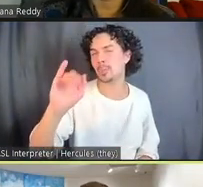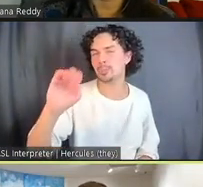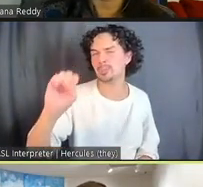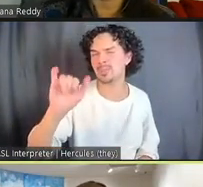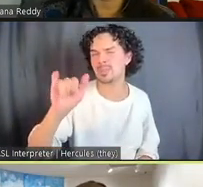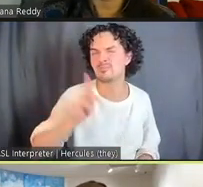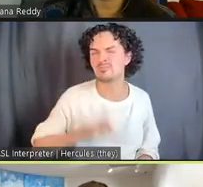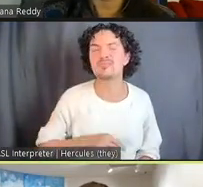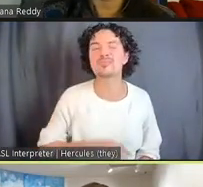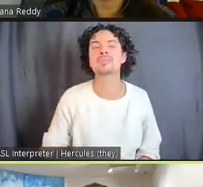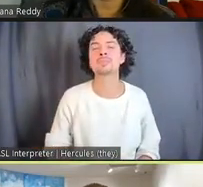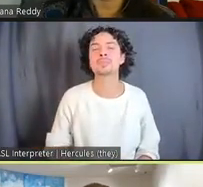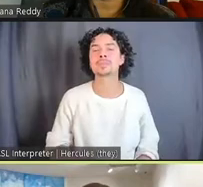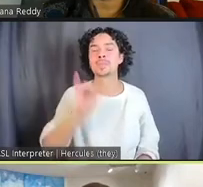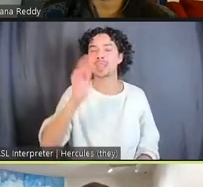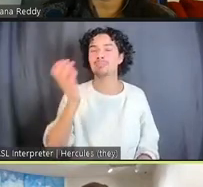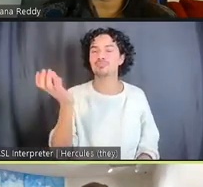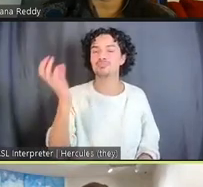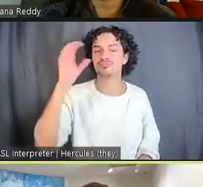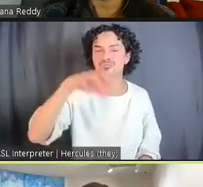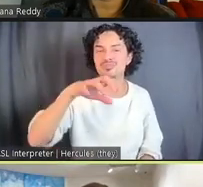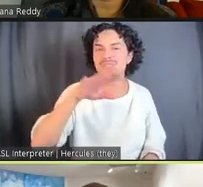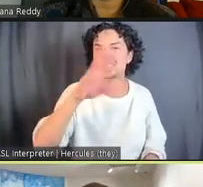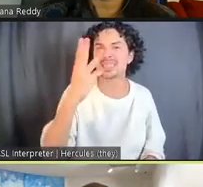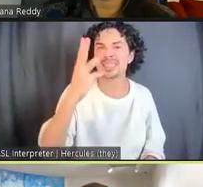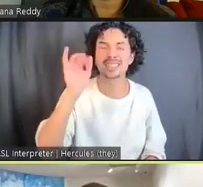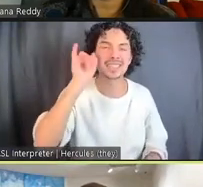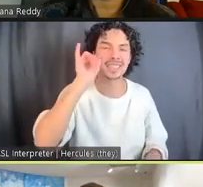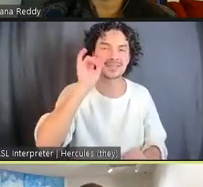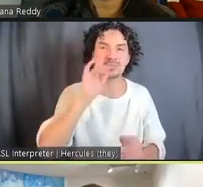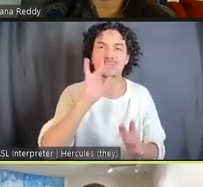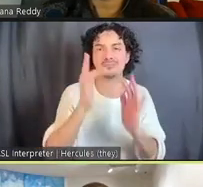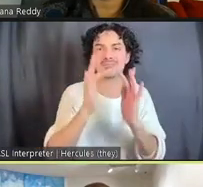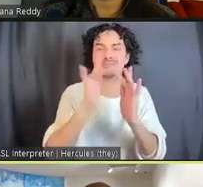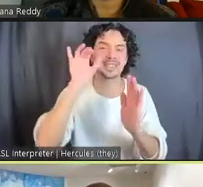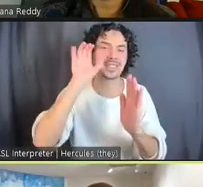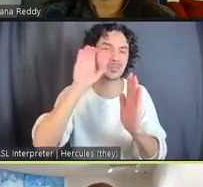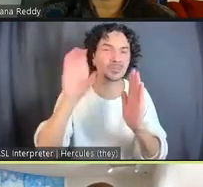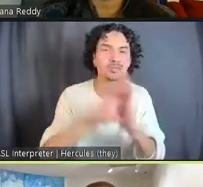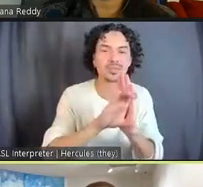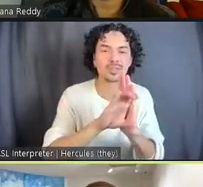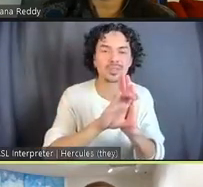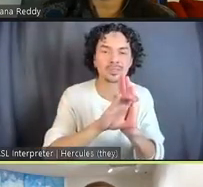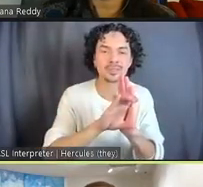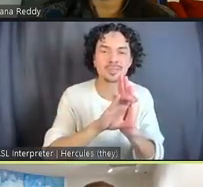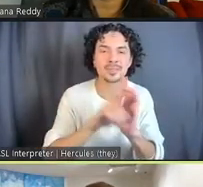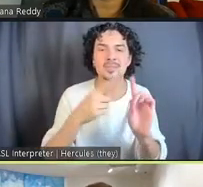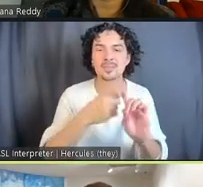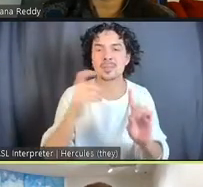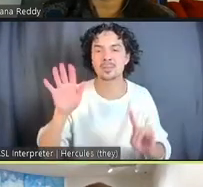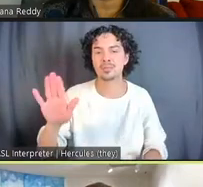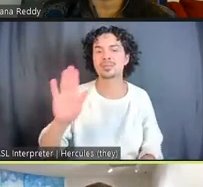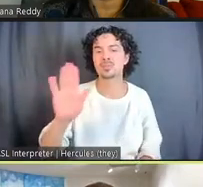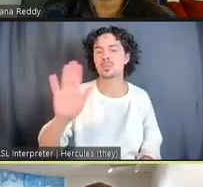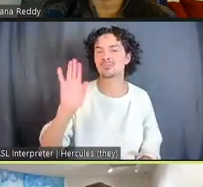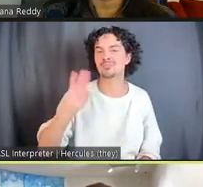it's six of the digital images, collages from her Cook County projects where you...